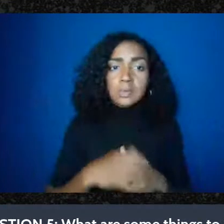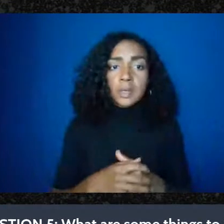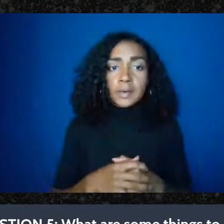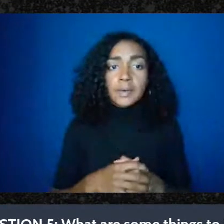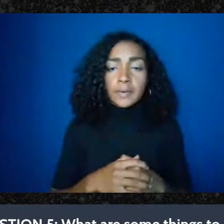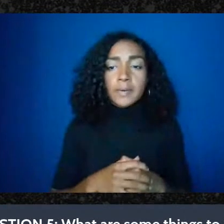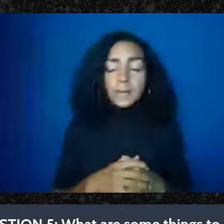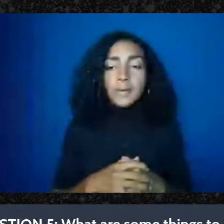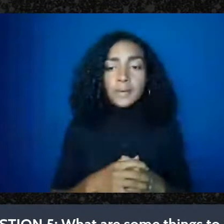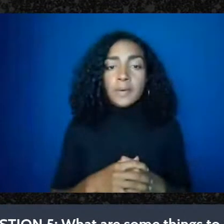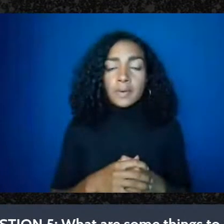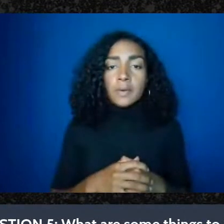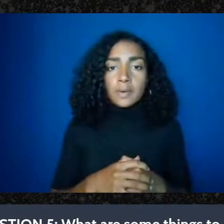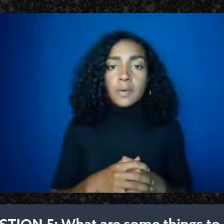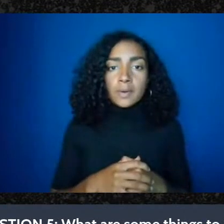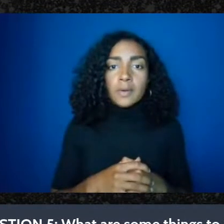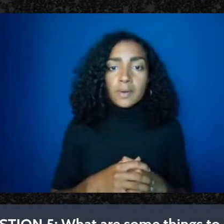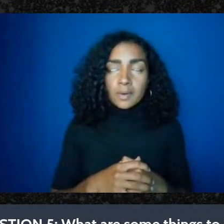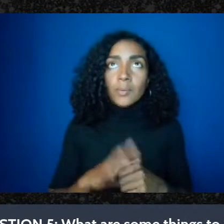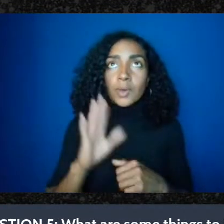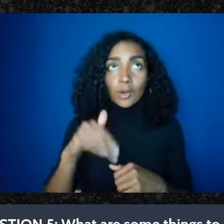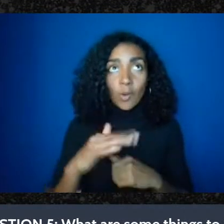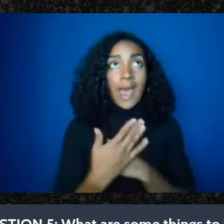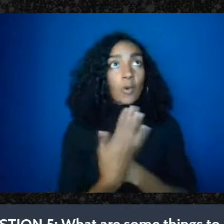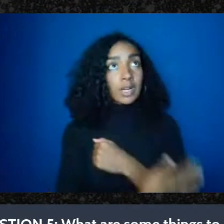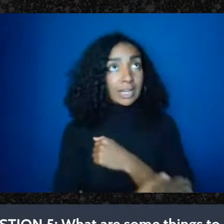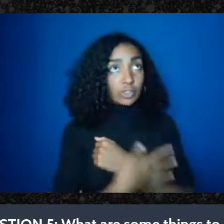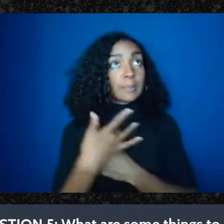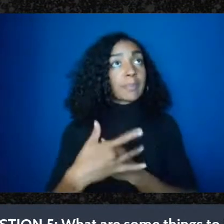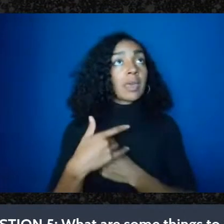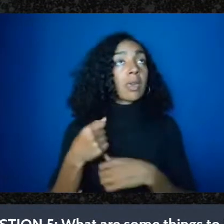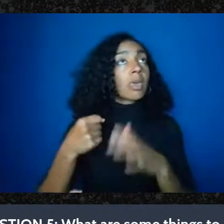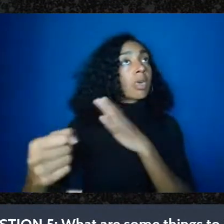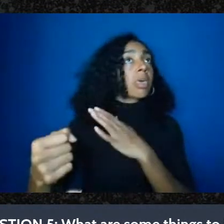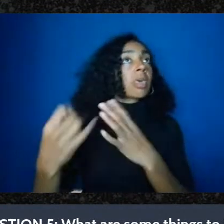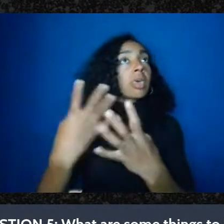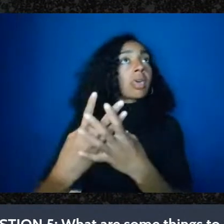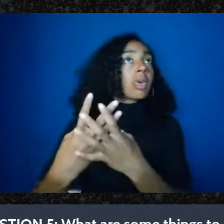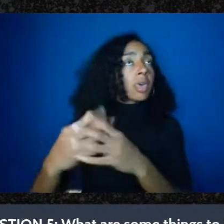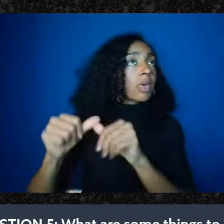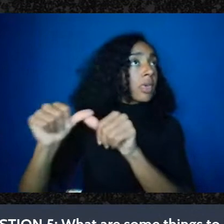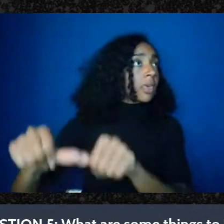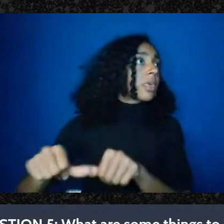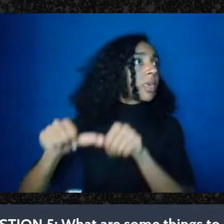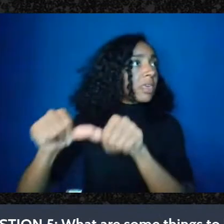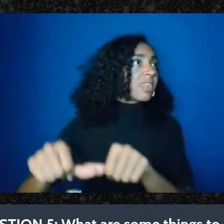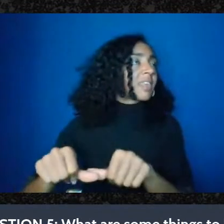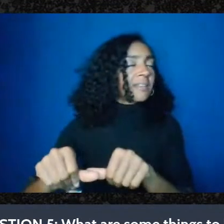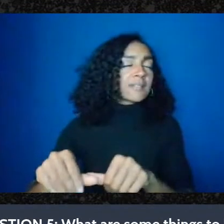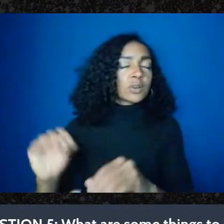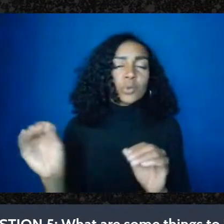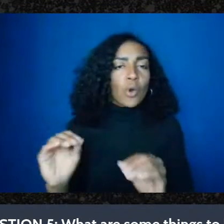we keep people in cages in this country for long periods of time for nothing, and bail funds are